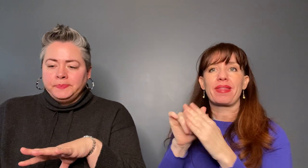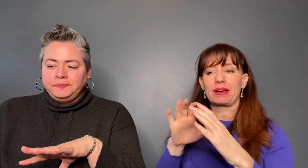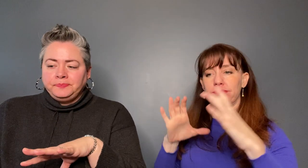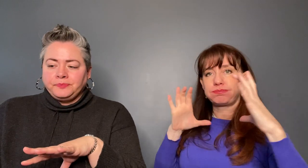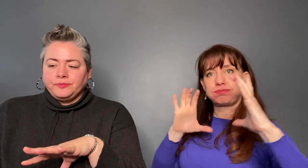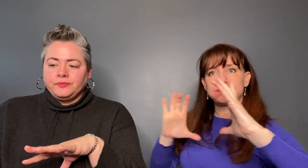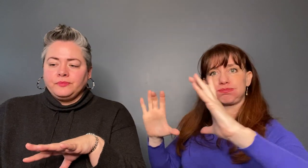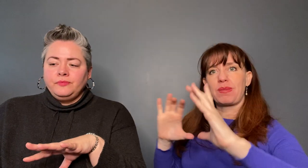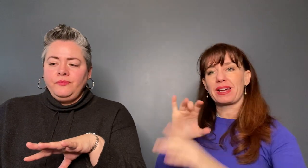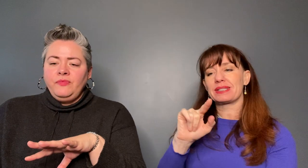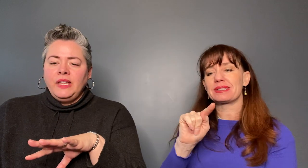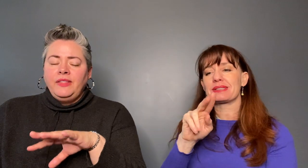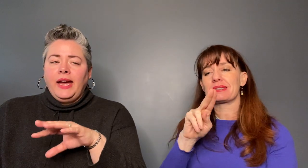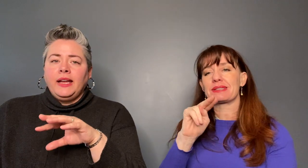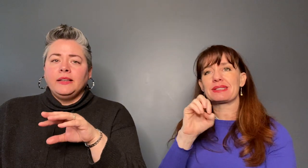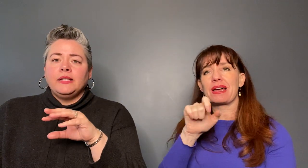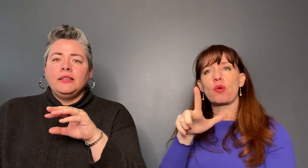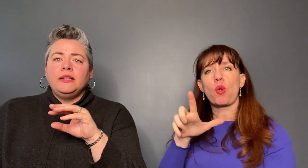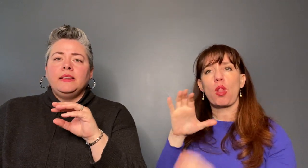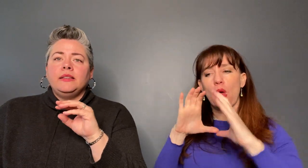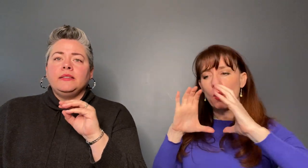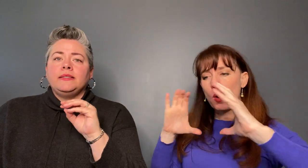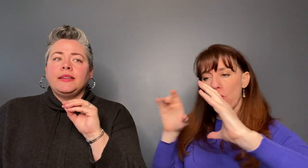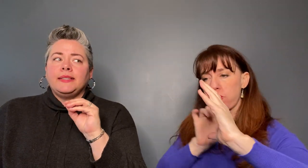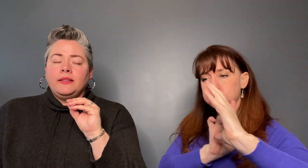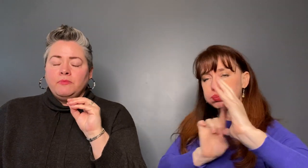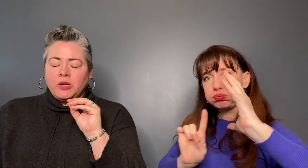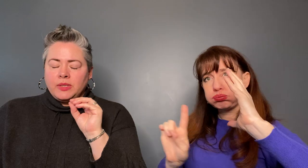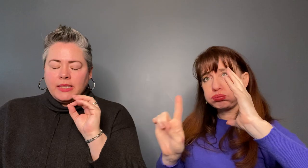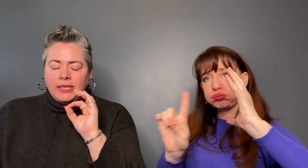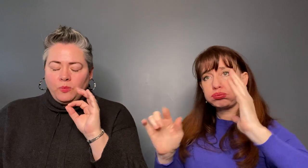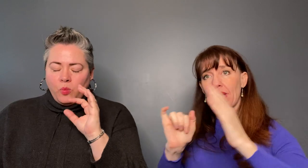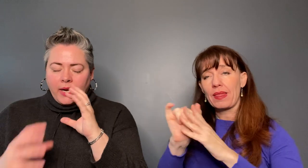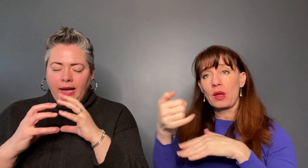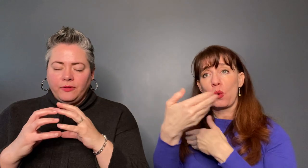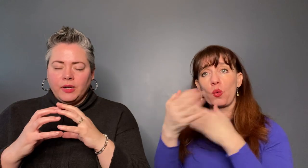that is, they said, the most